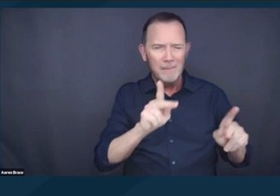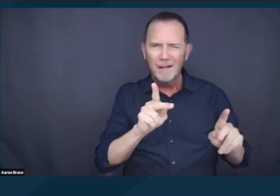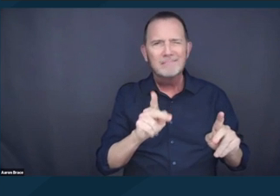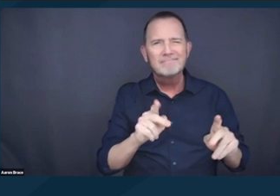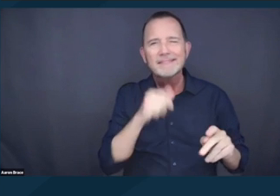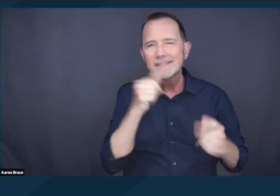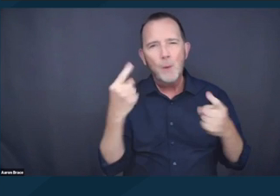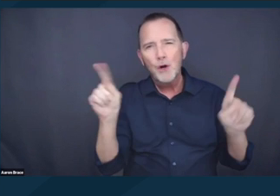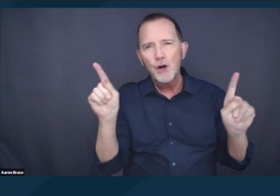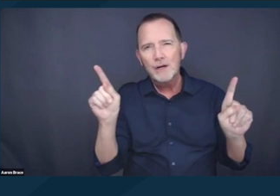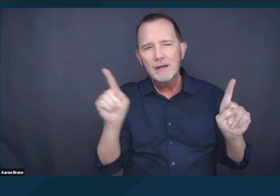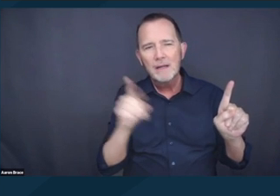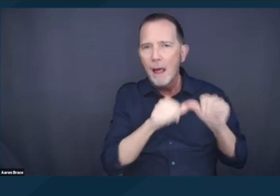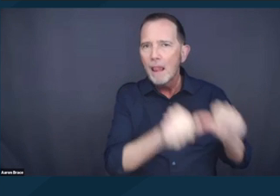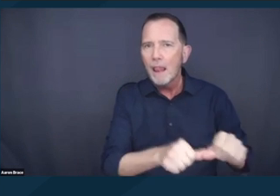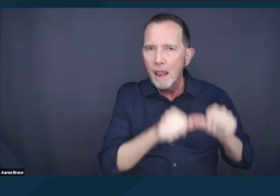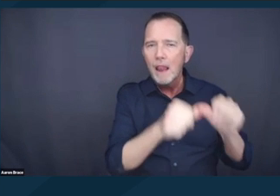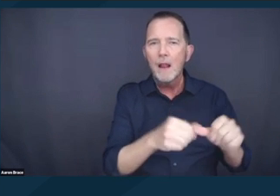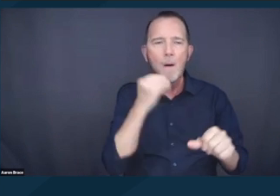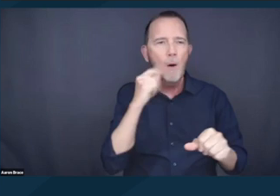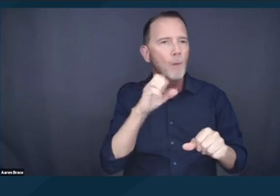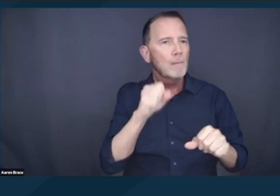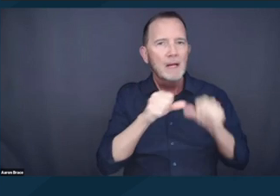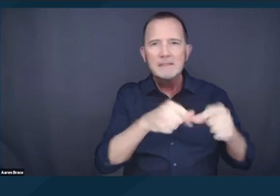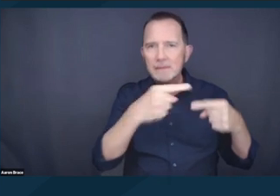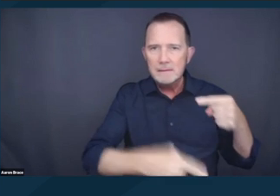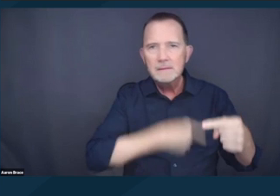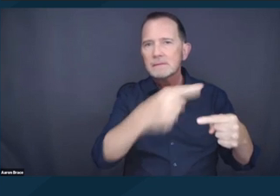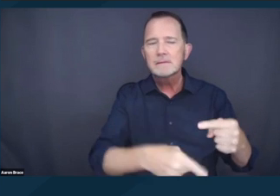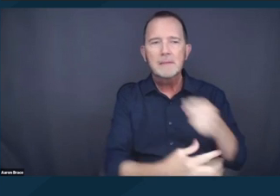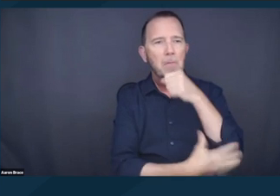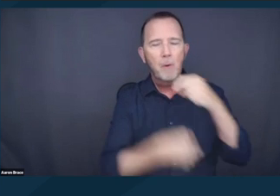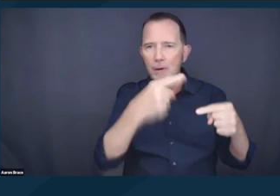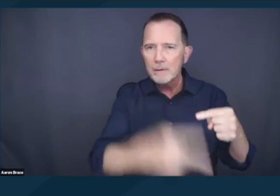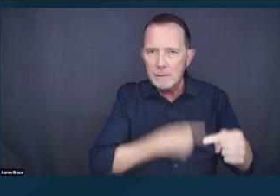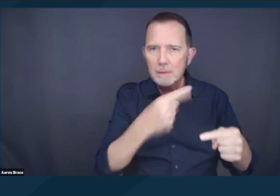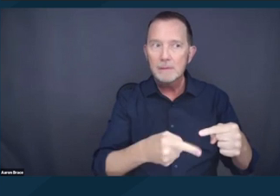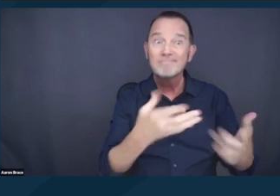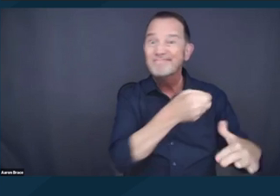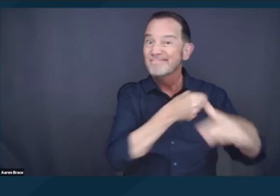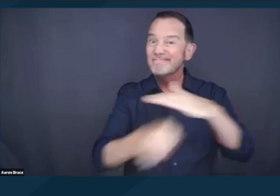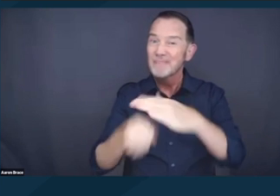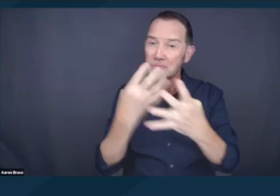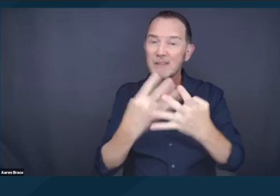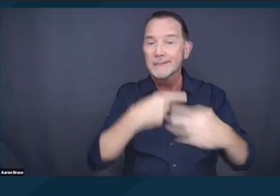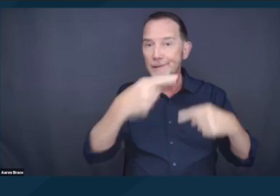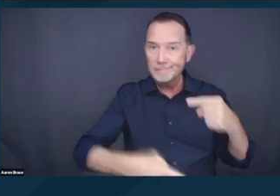continues a cycle of homelessness and incarceration, and exacerbates or creates health problems for people.